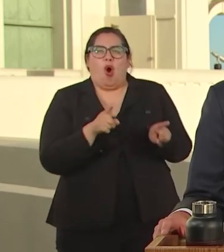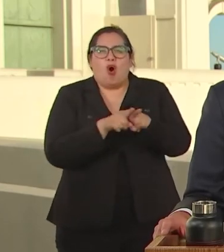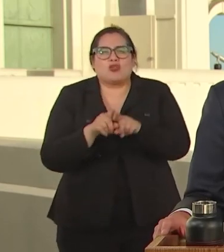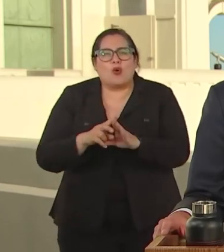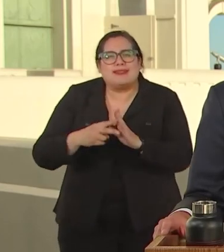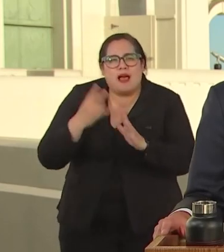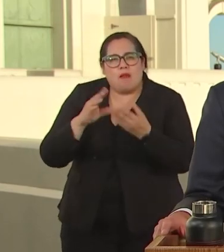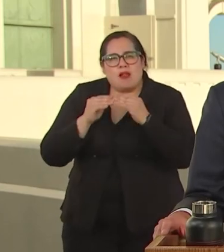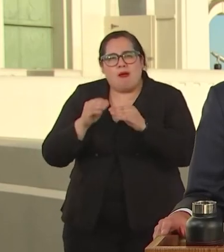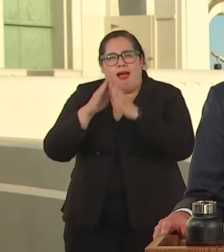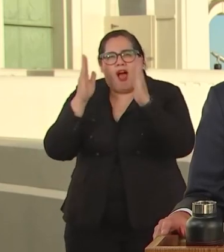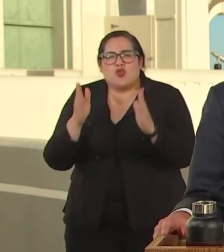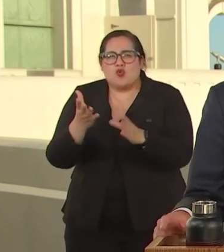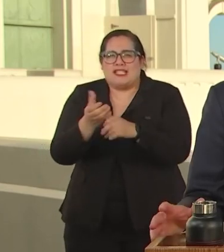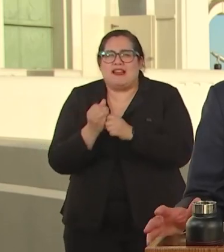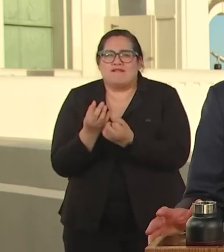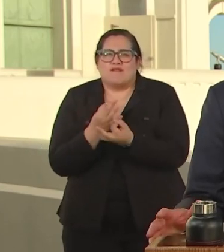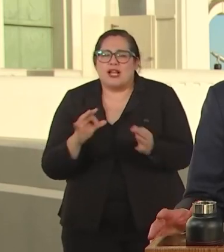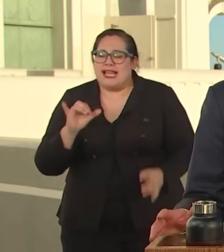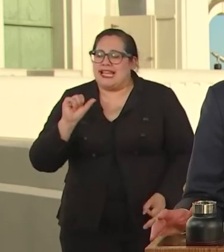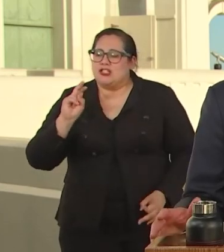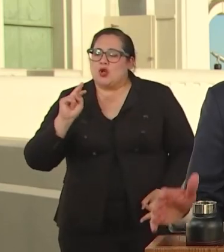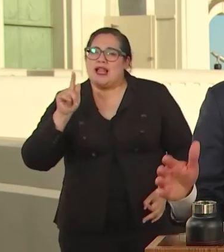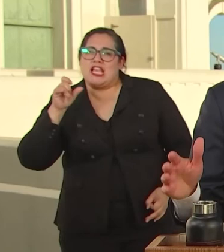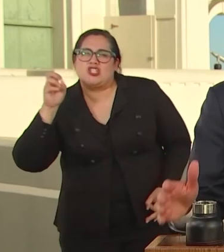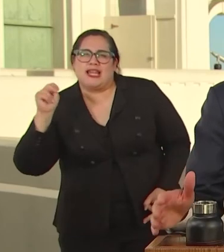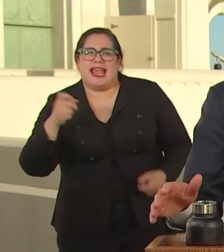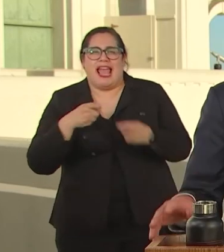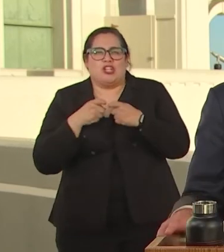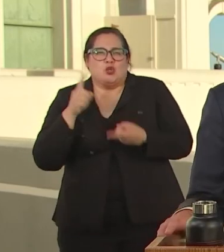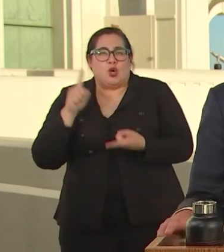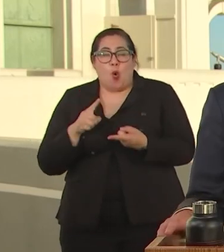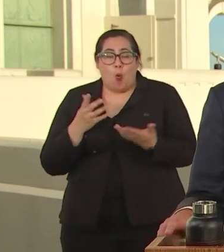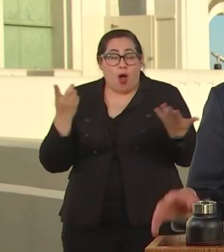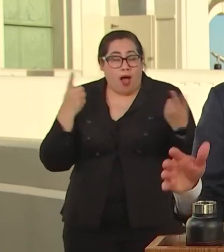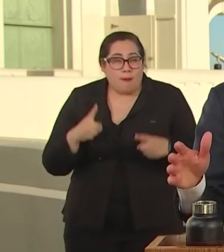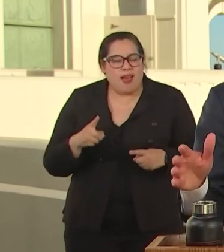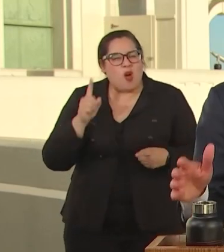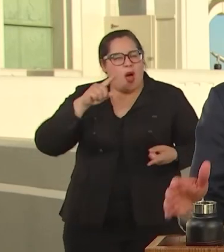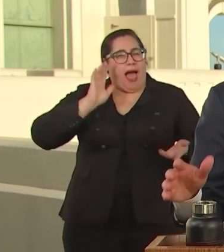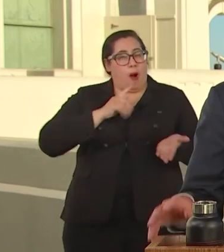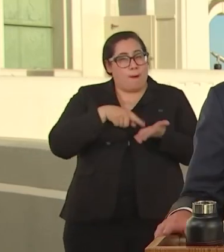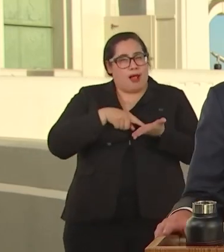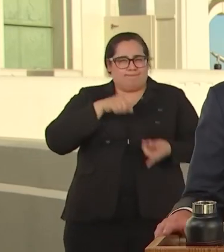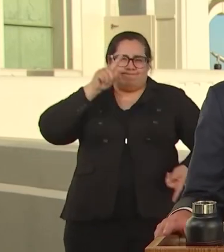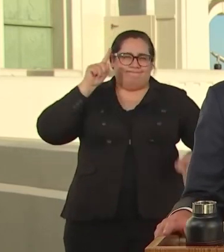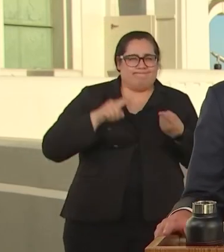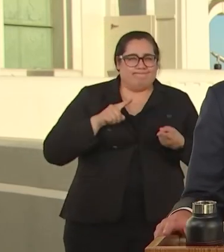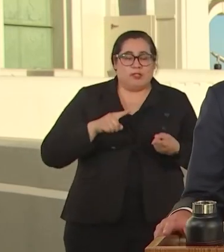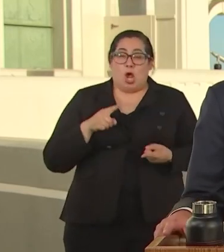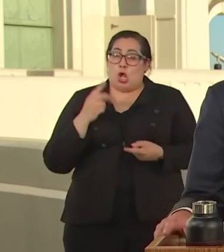THE RESULTS, WE'LL REDUCE OUR BILLS, CONSUMPTION, WE'LL REDUCE OUR EMISSIONS.